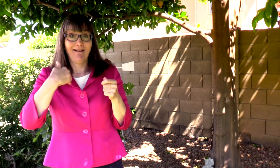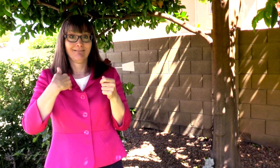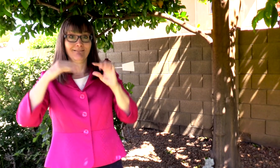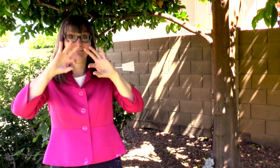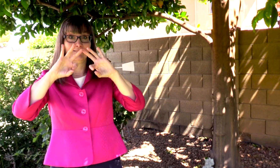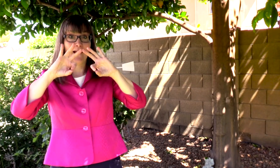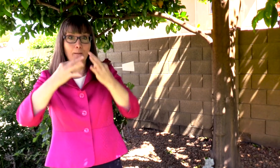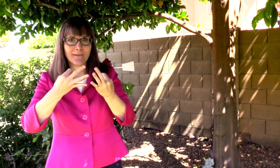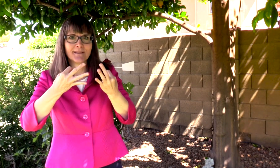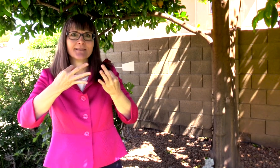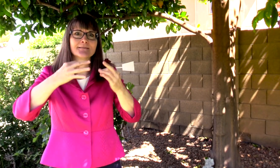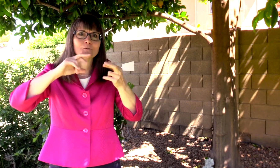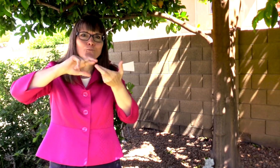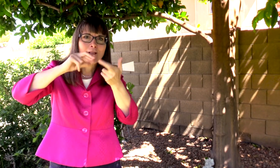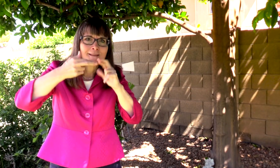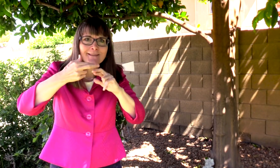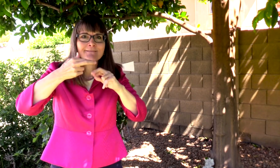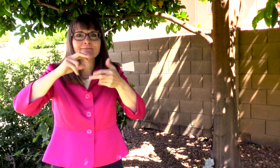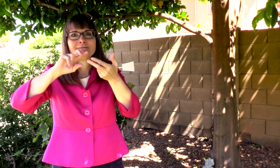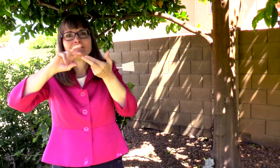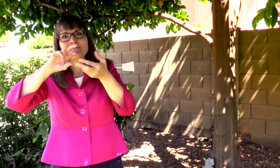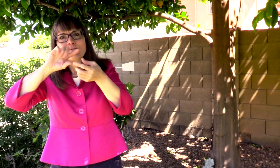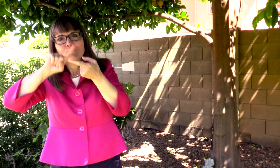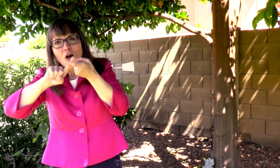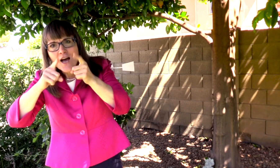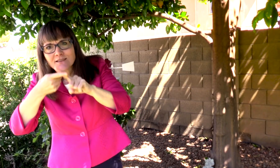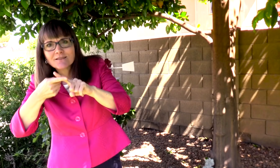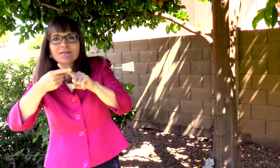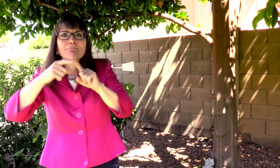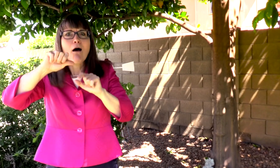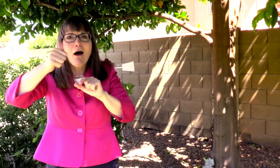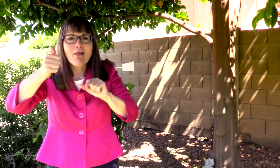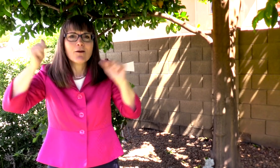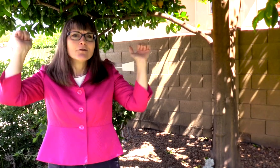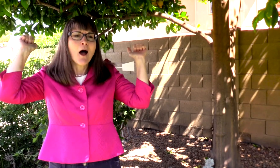FAMILY, RELATIVES, FRIENDS AND OTHERS